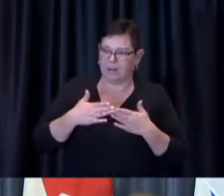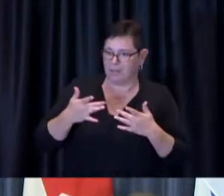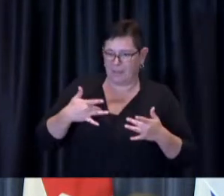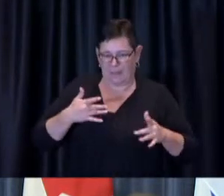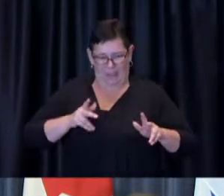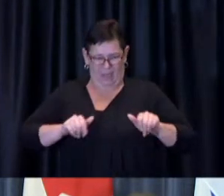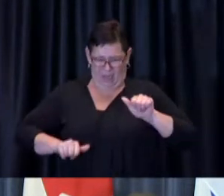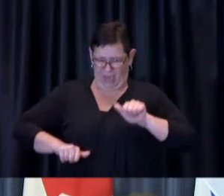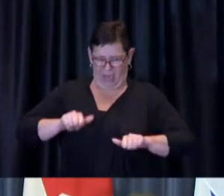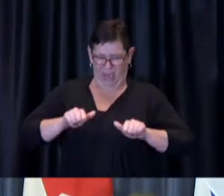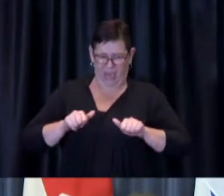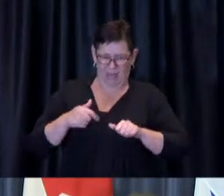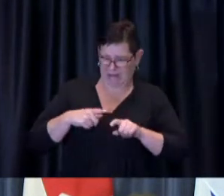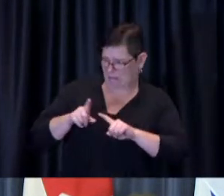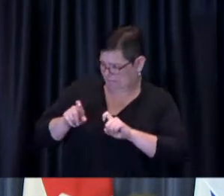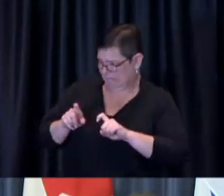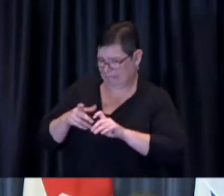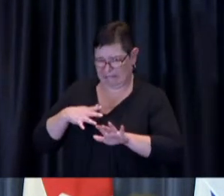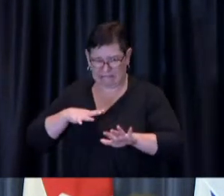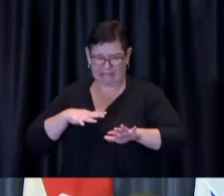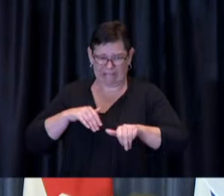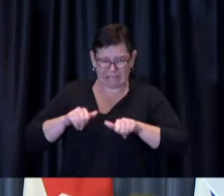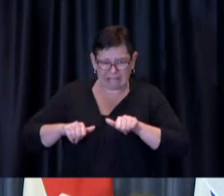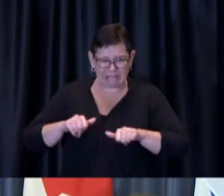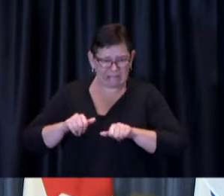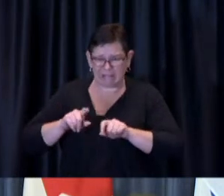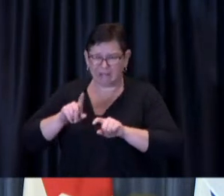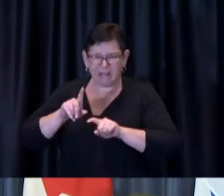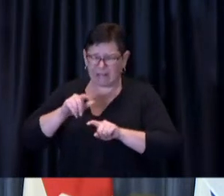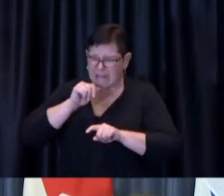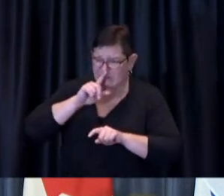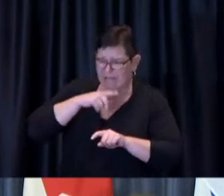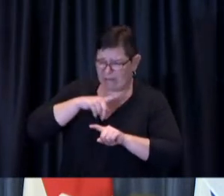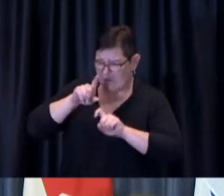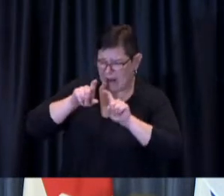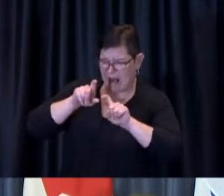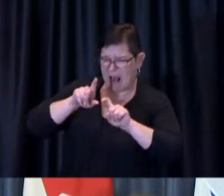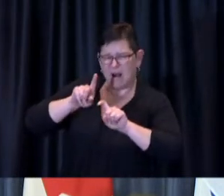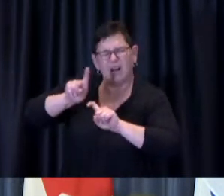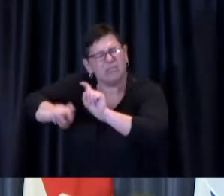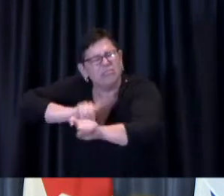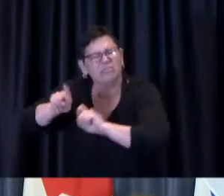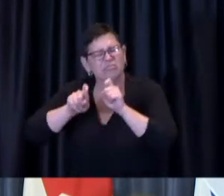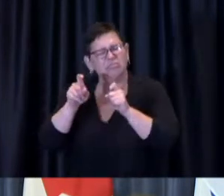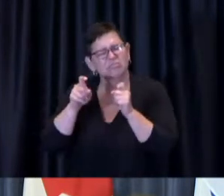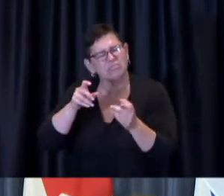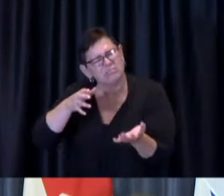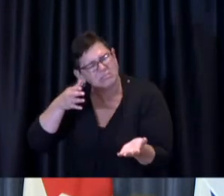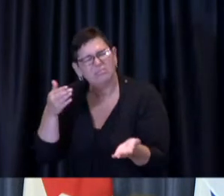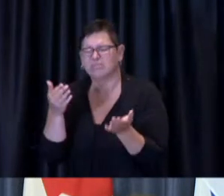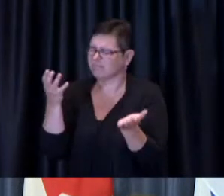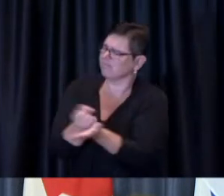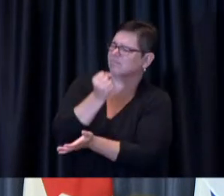about vaccines please go talk to a trustworthy expert get your questions answered I'm sure that